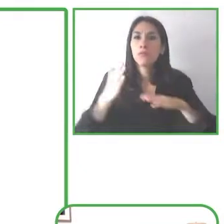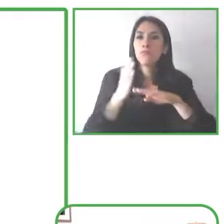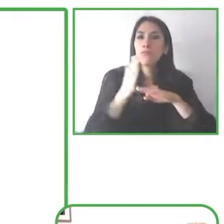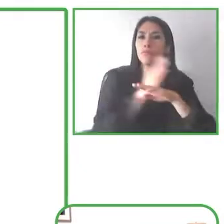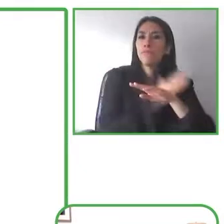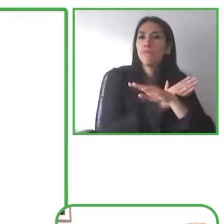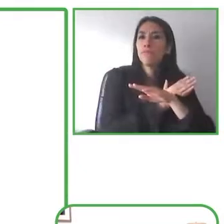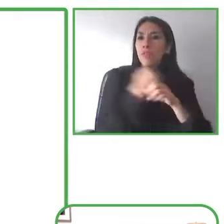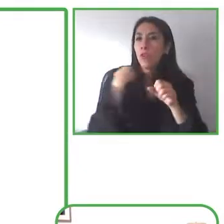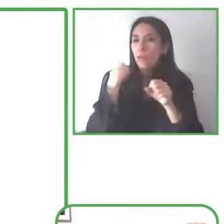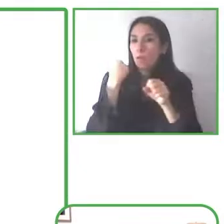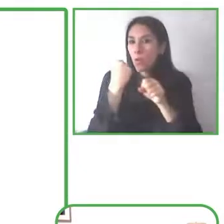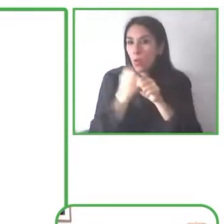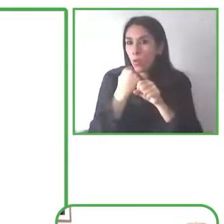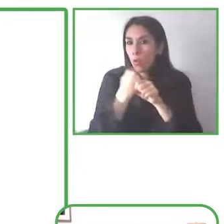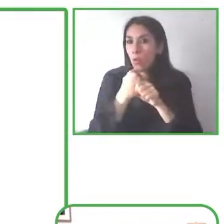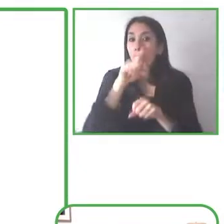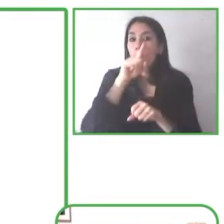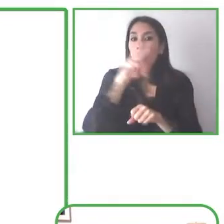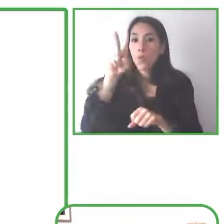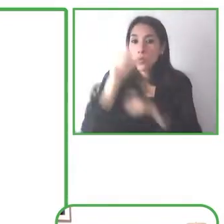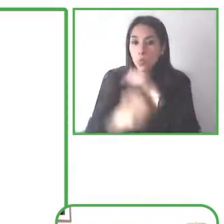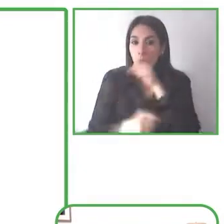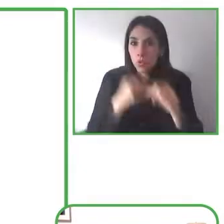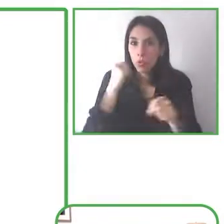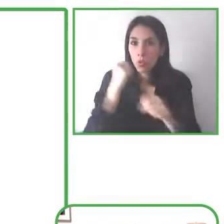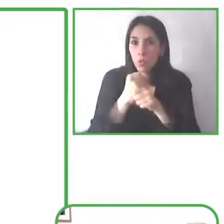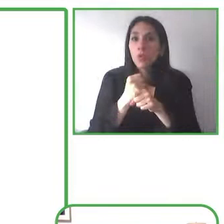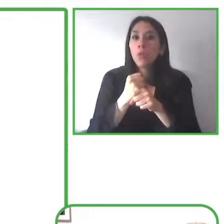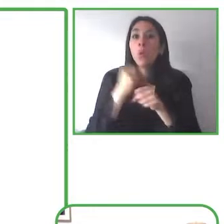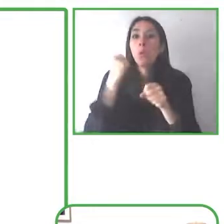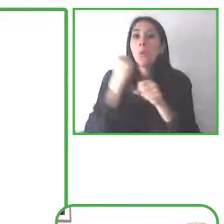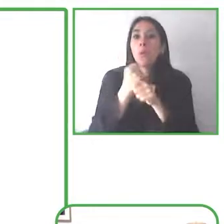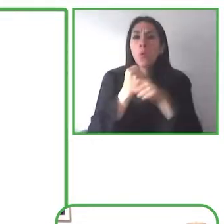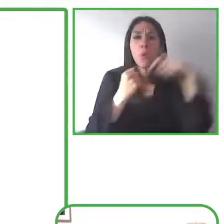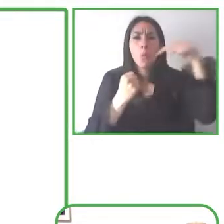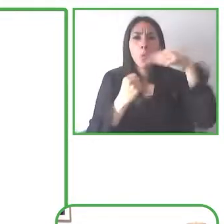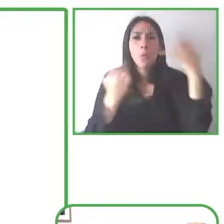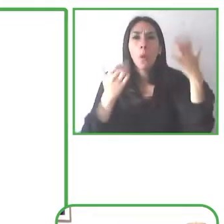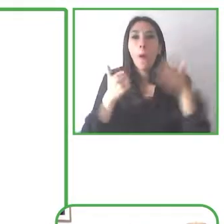for accessibility and disability inclusion and what that means is I work with a lot of